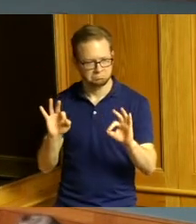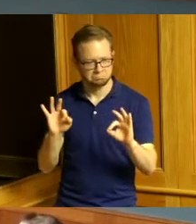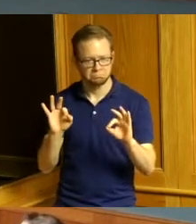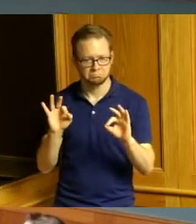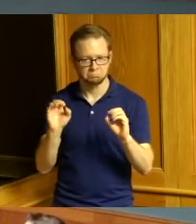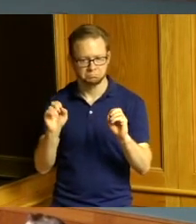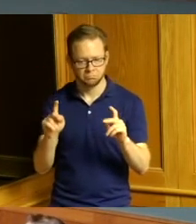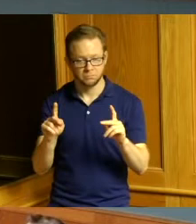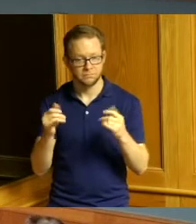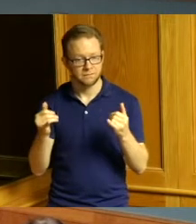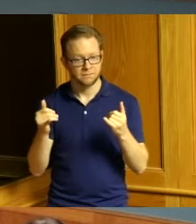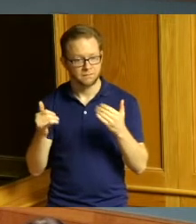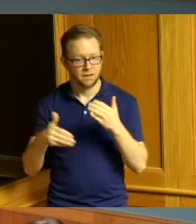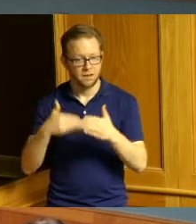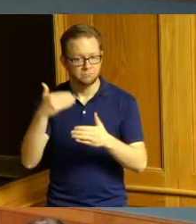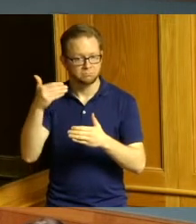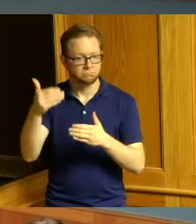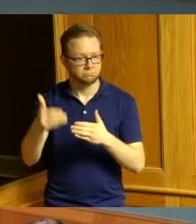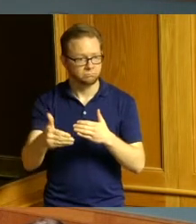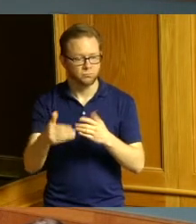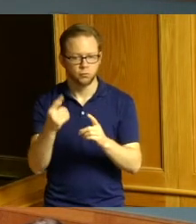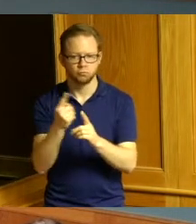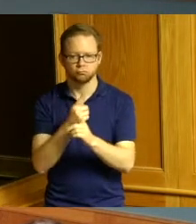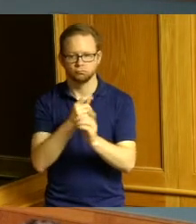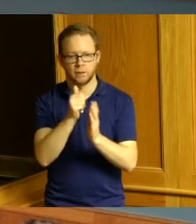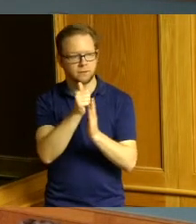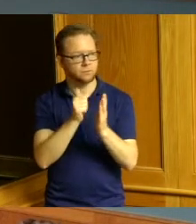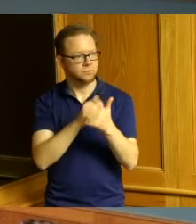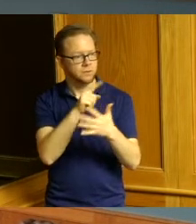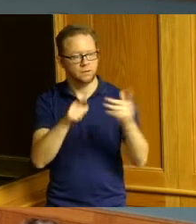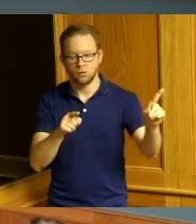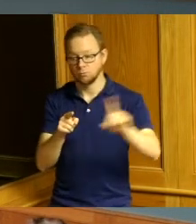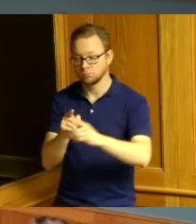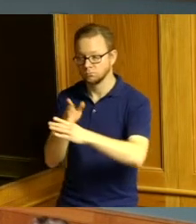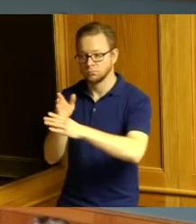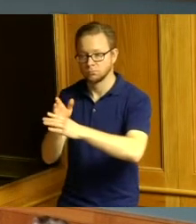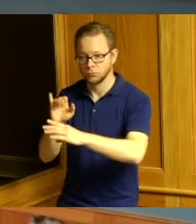so we will move forward to our regular agenda items one more by leave